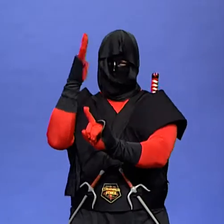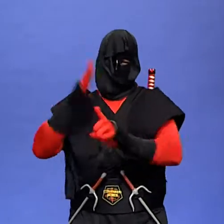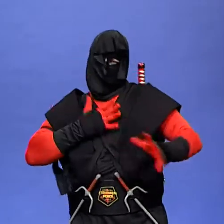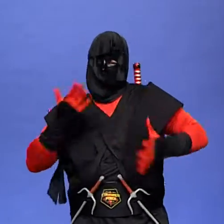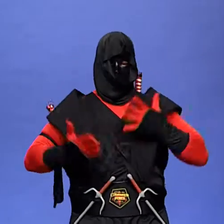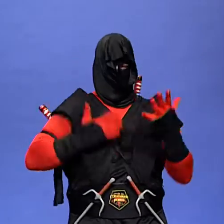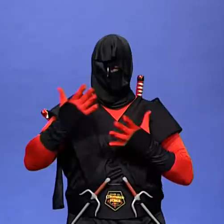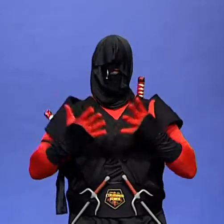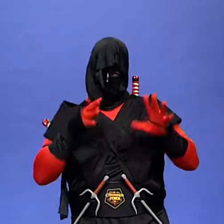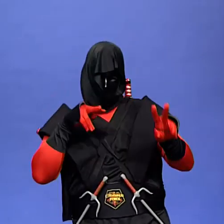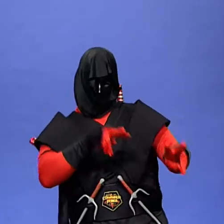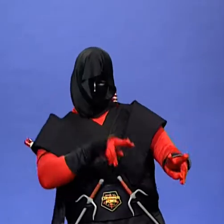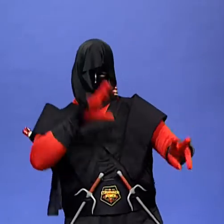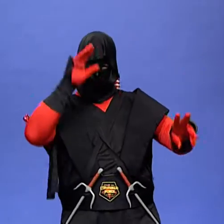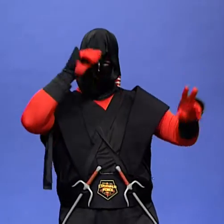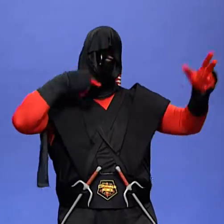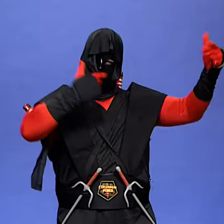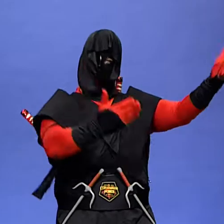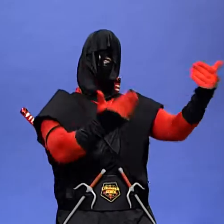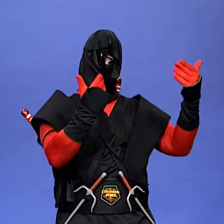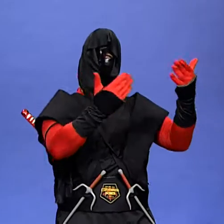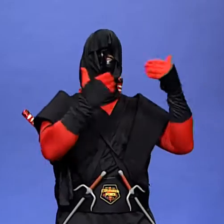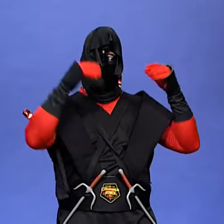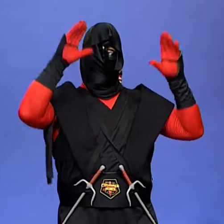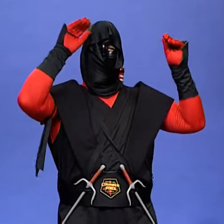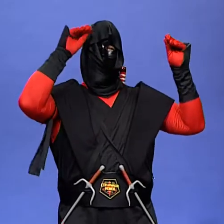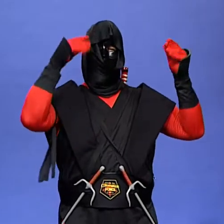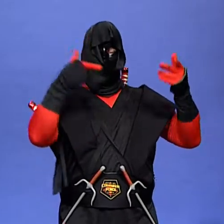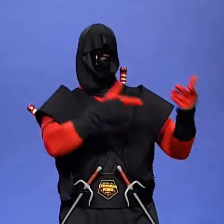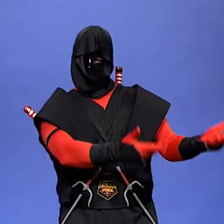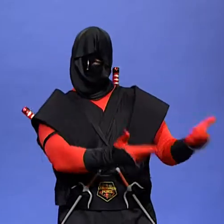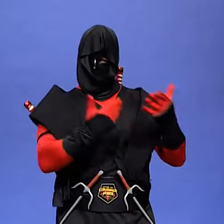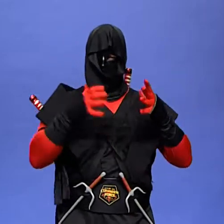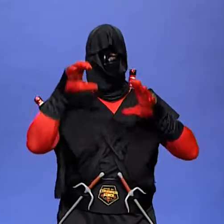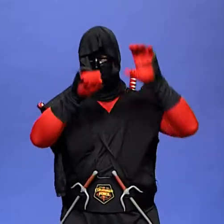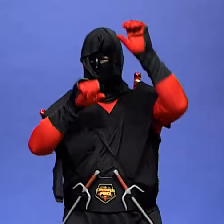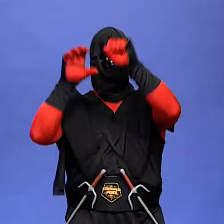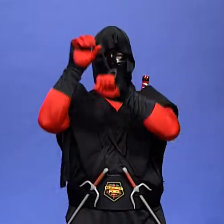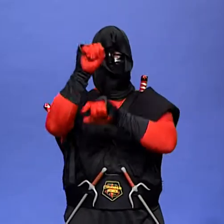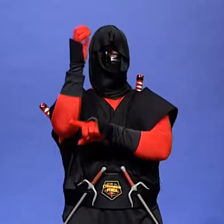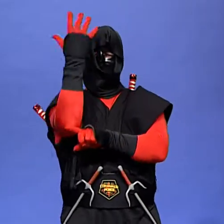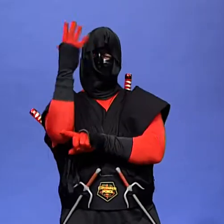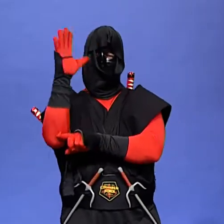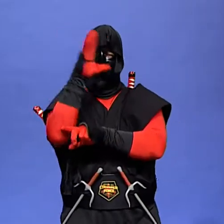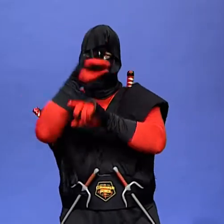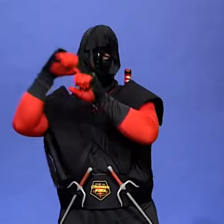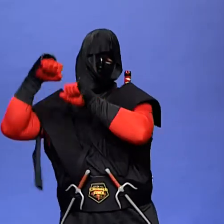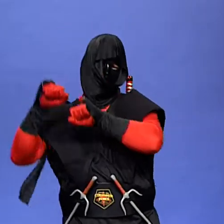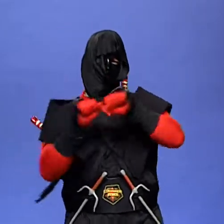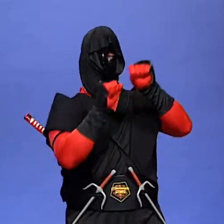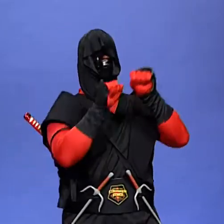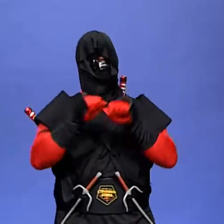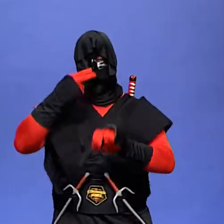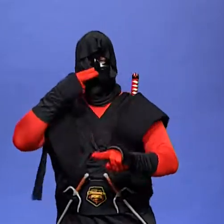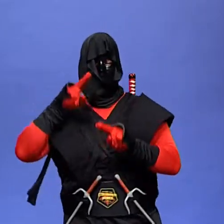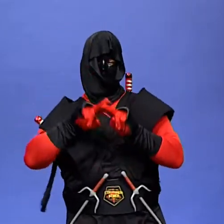She daid, come boy come up my tree trunk and swing from my branches and be happy